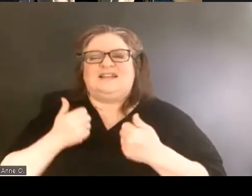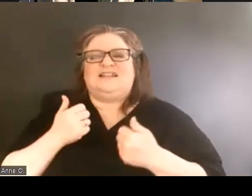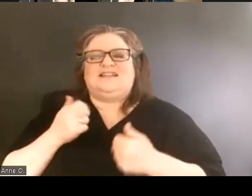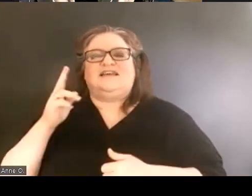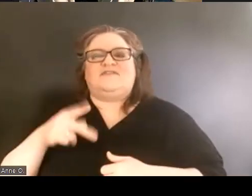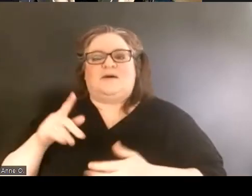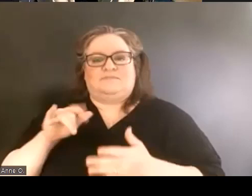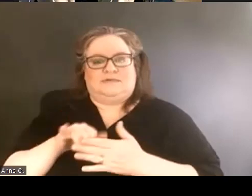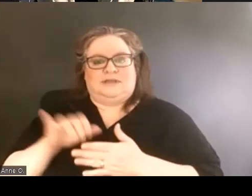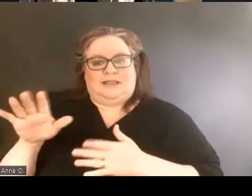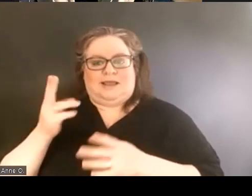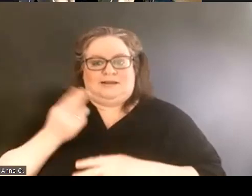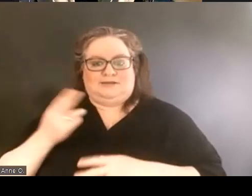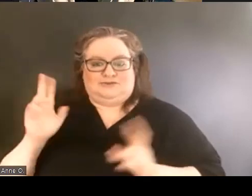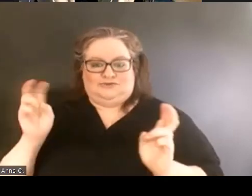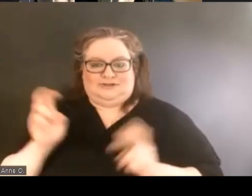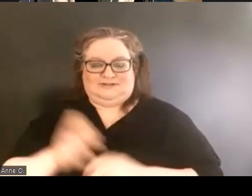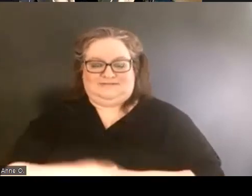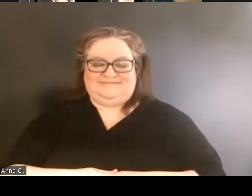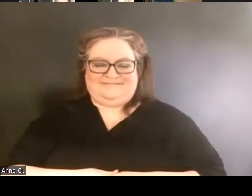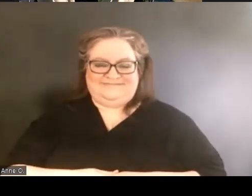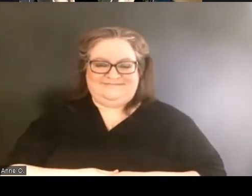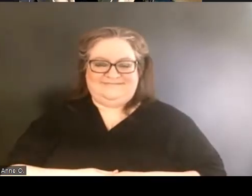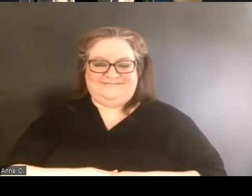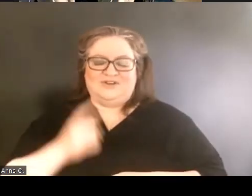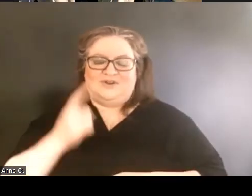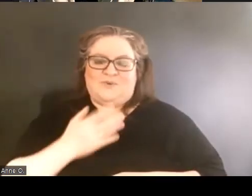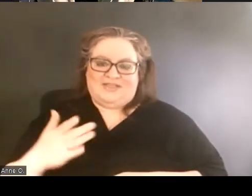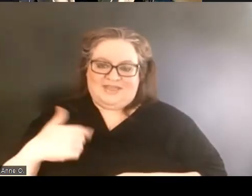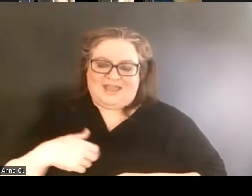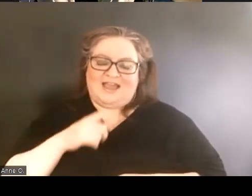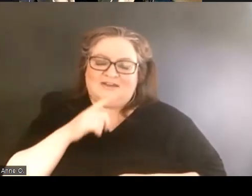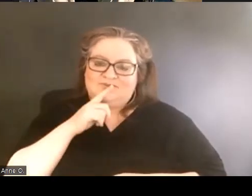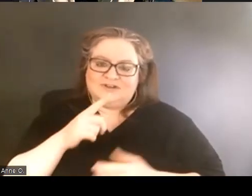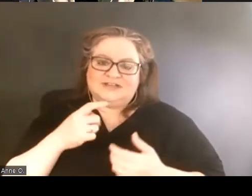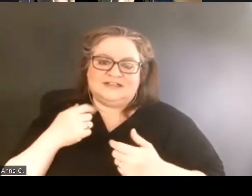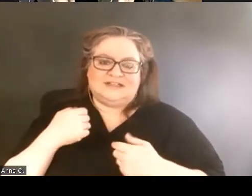So one of the things that I've been trying to bring about